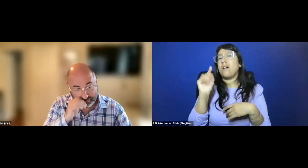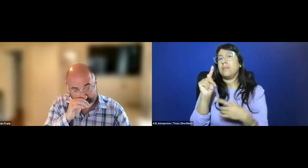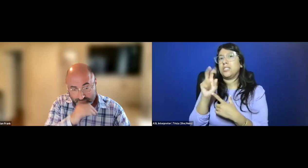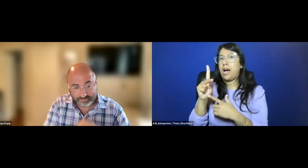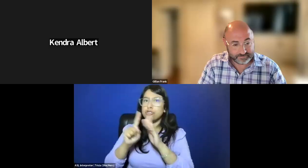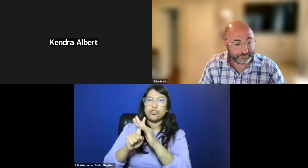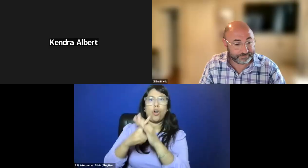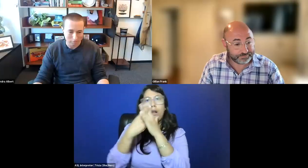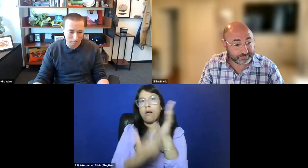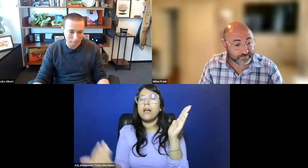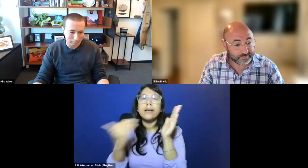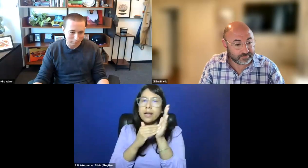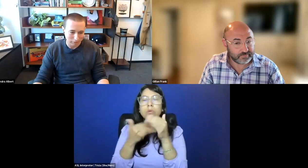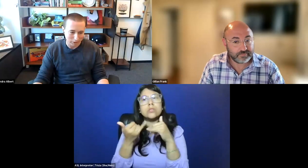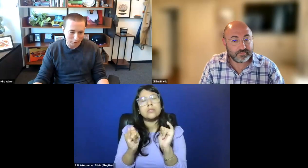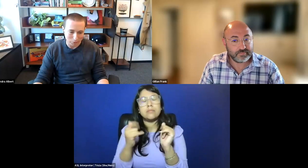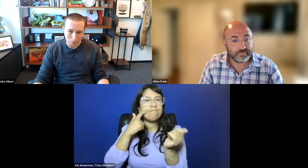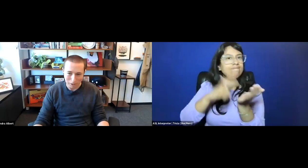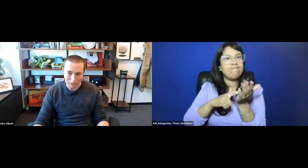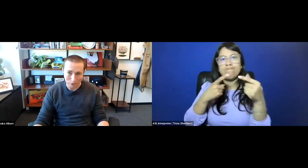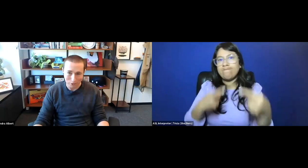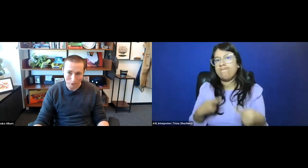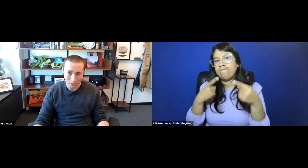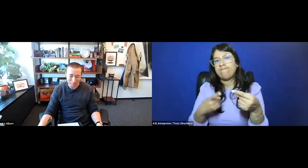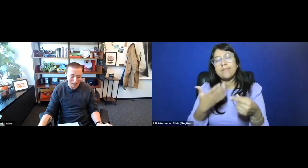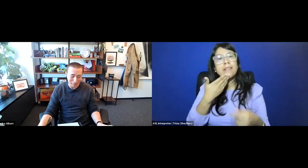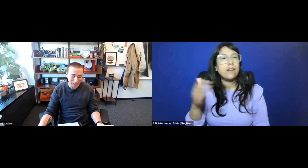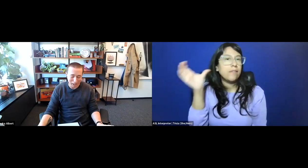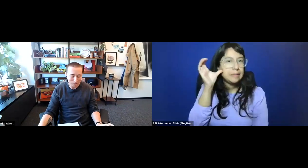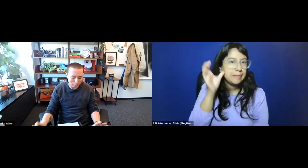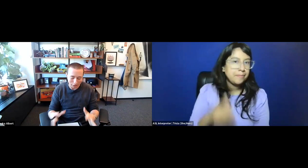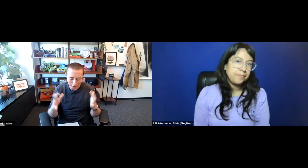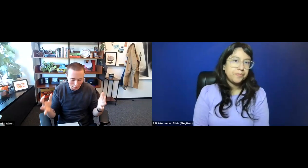Thanks y'all for listening. Wow.